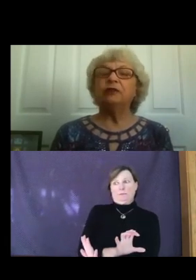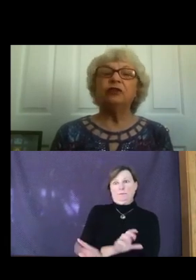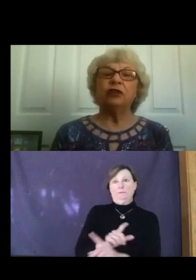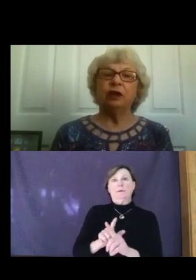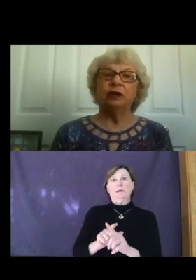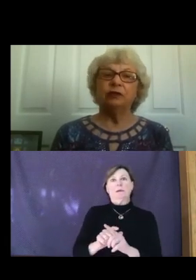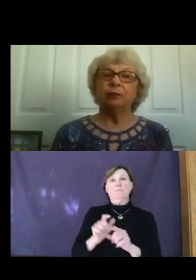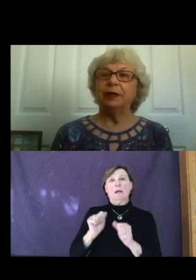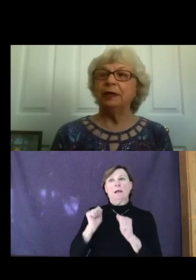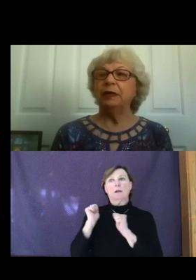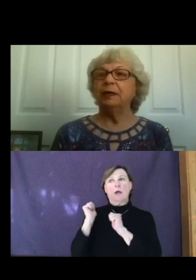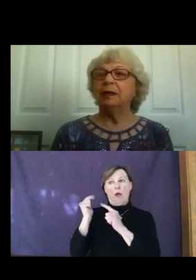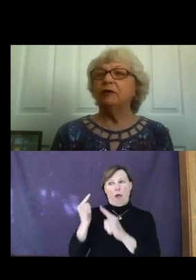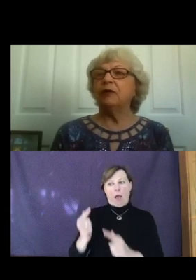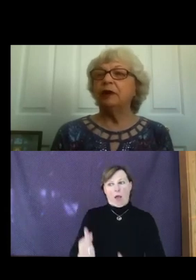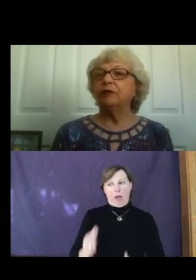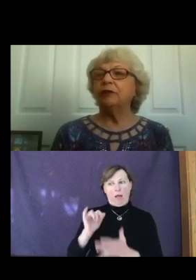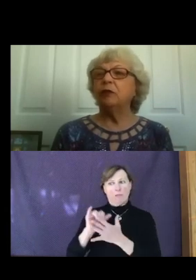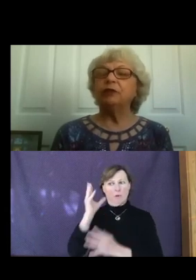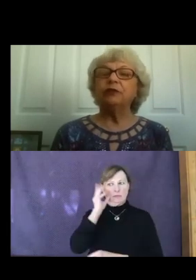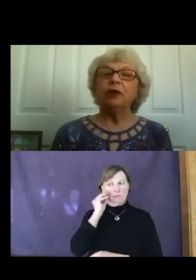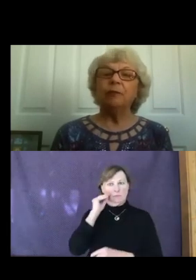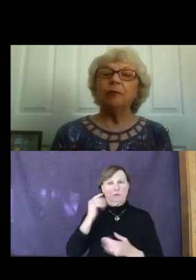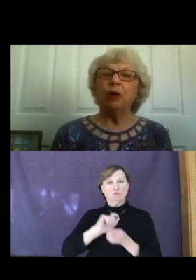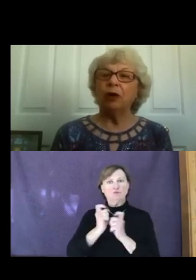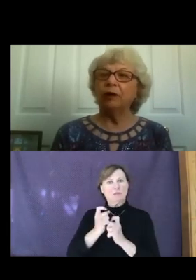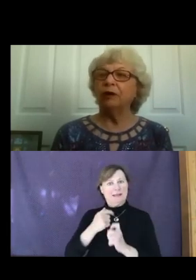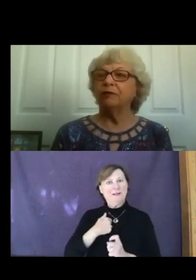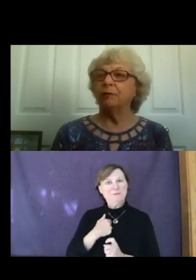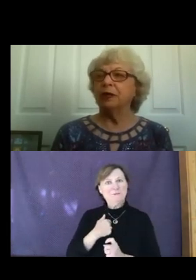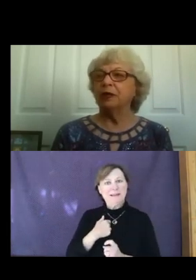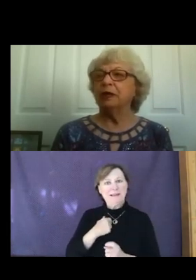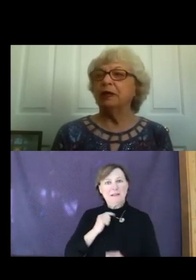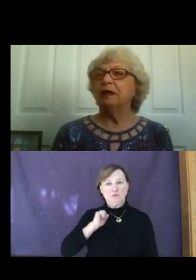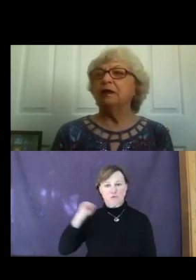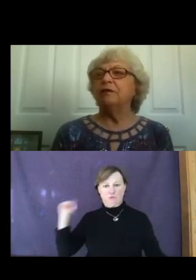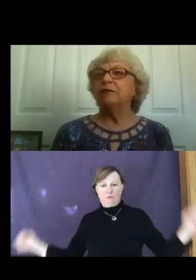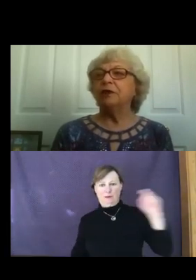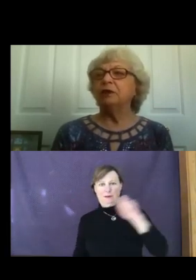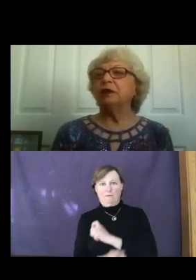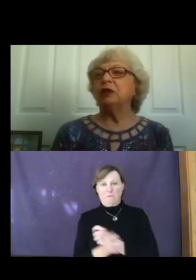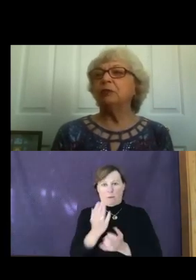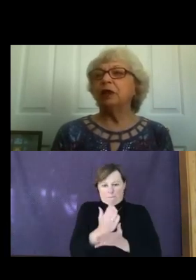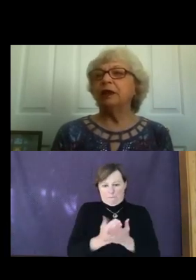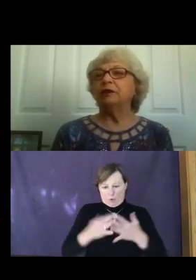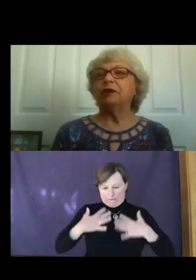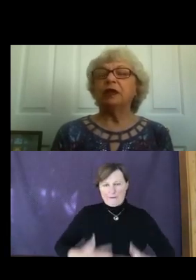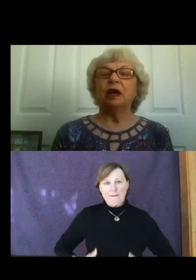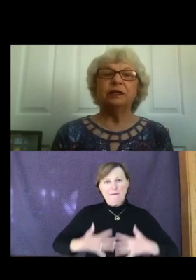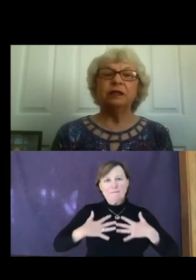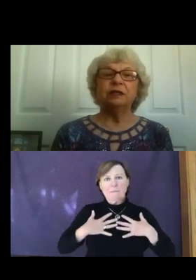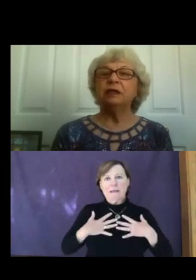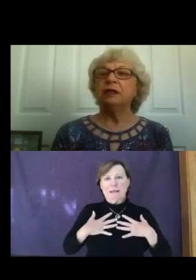changed me, transformed some part of me. Filled in a place that I didn't even